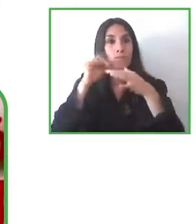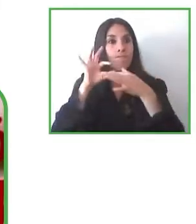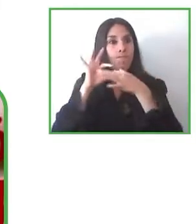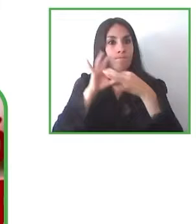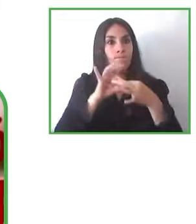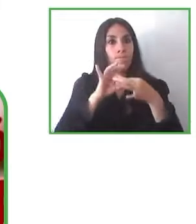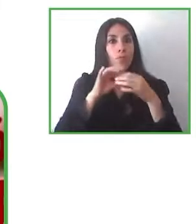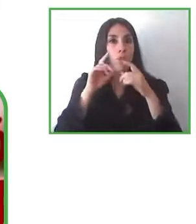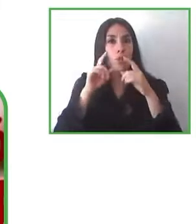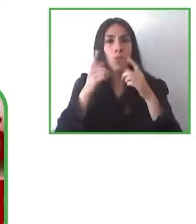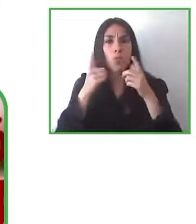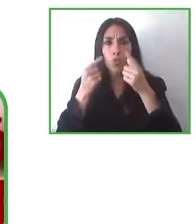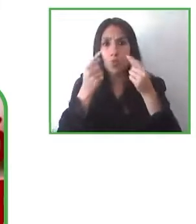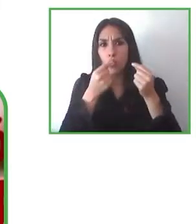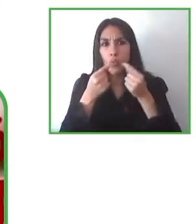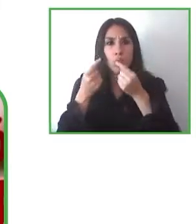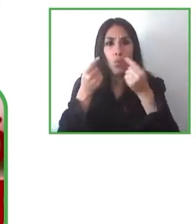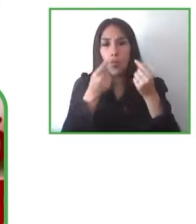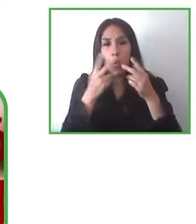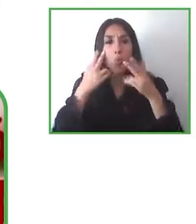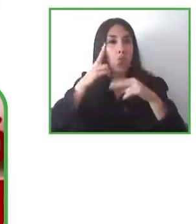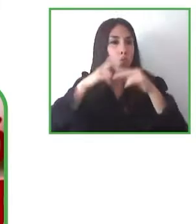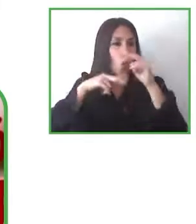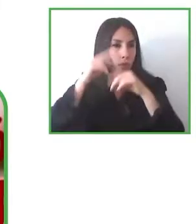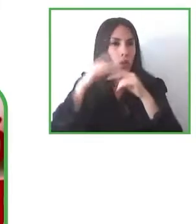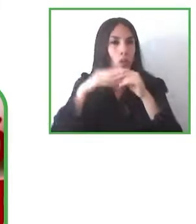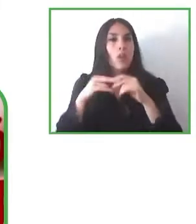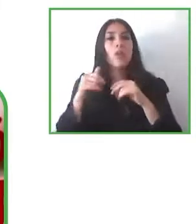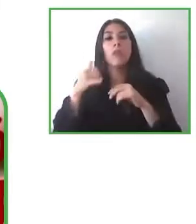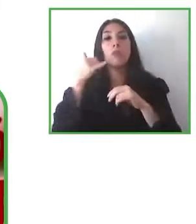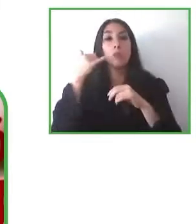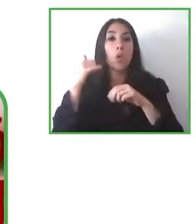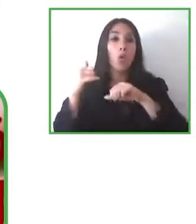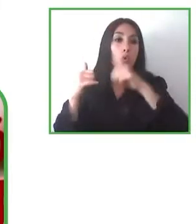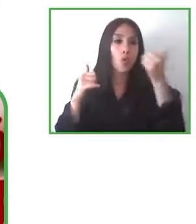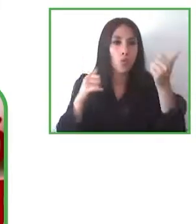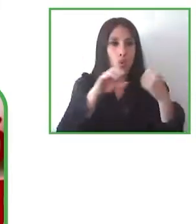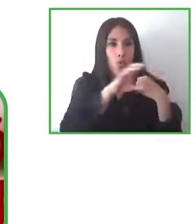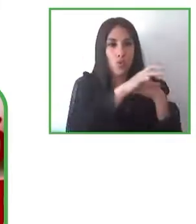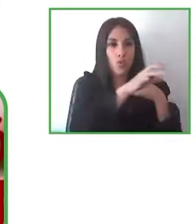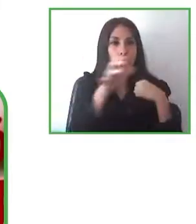the world than in Denmark that's also why we included a text-to-speech repository of